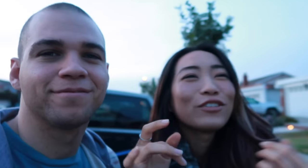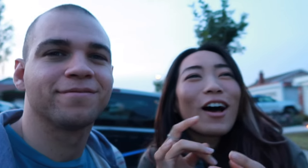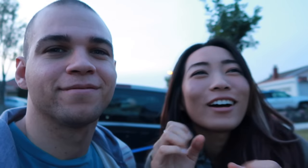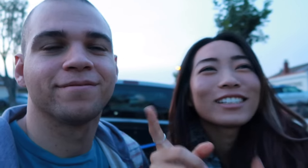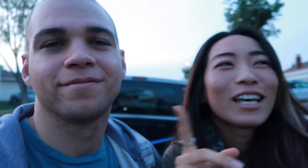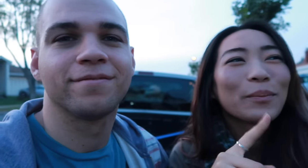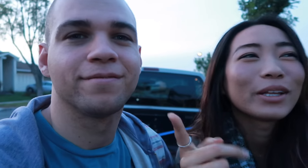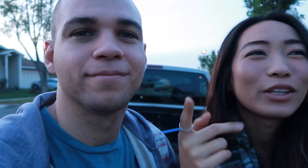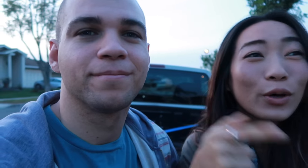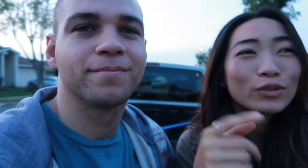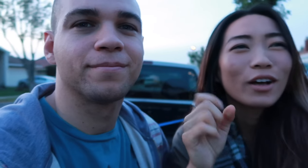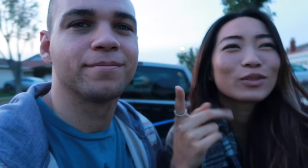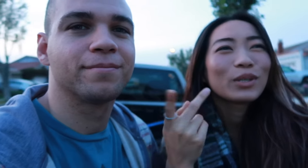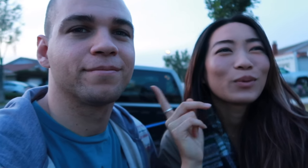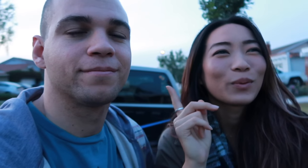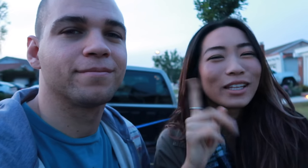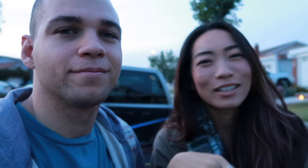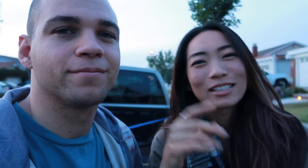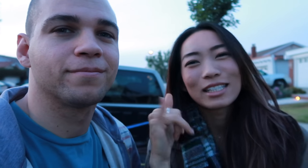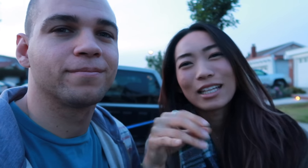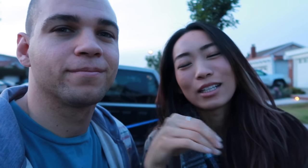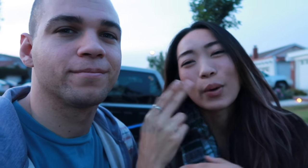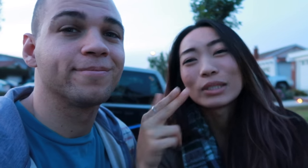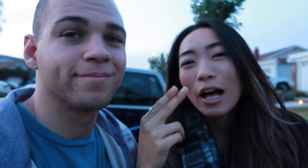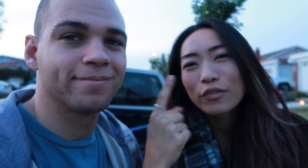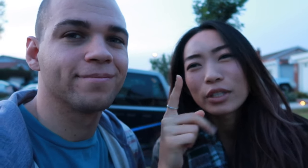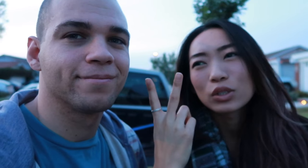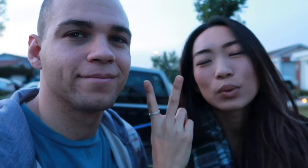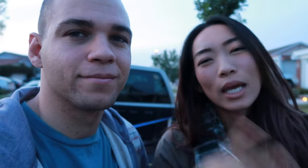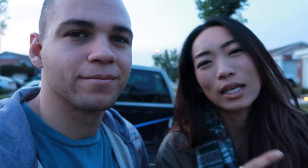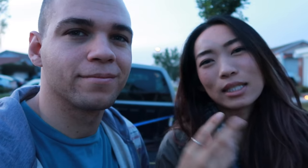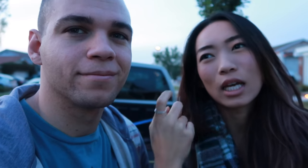vlogs but in those vlogs we went and stayed in a hotel for like two days and it